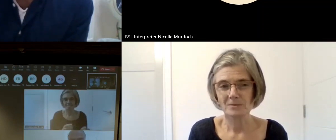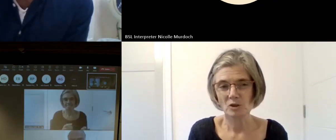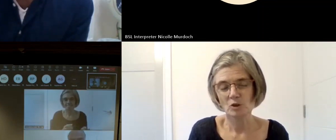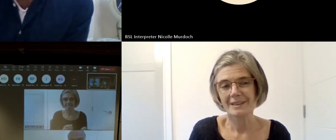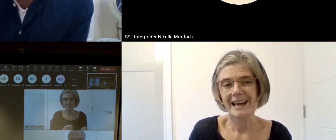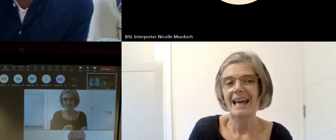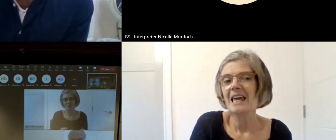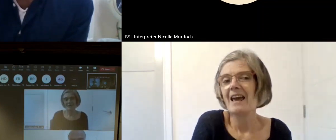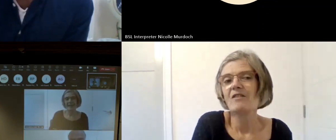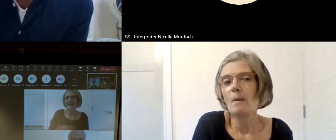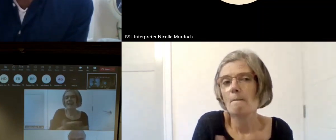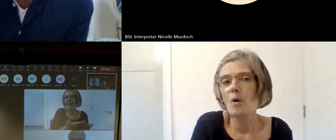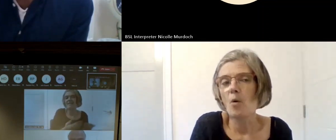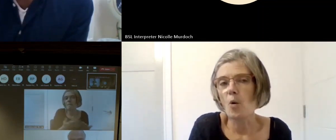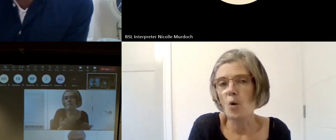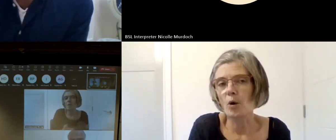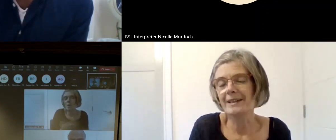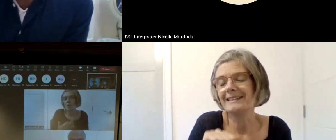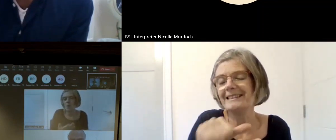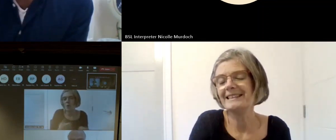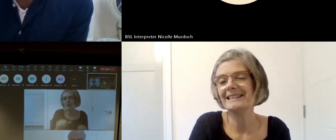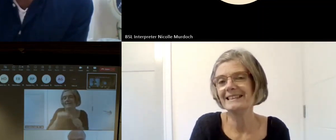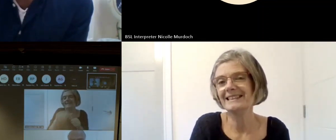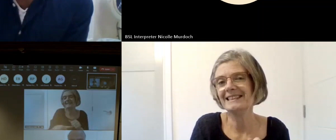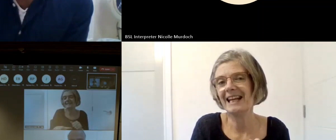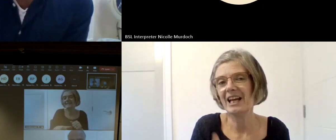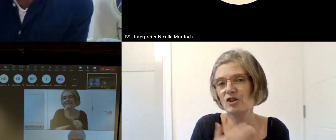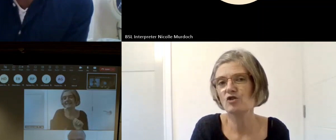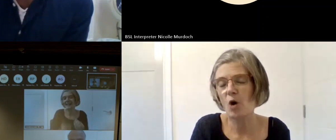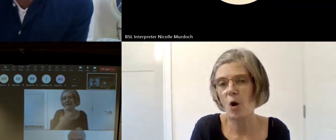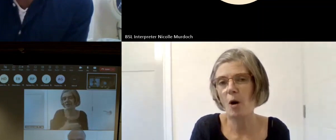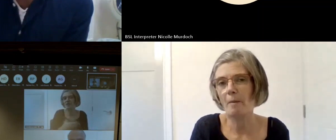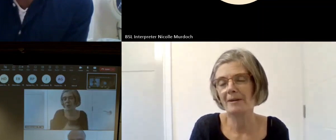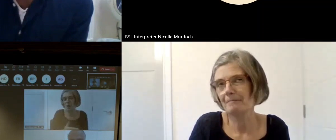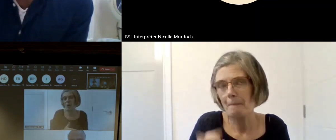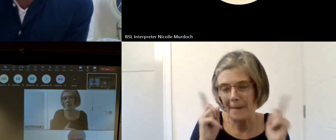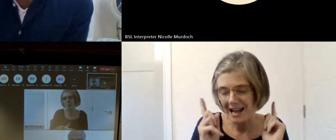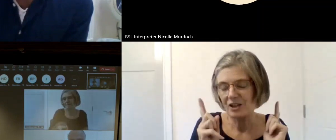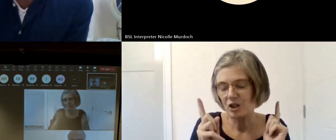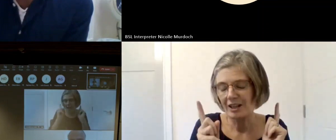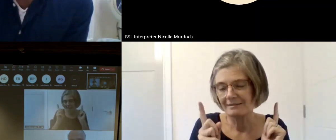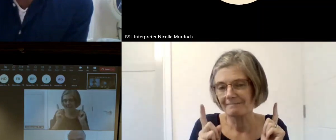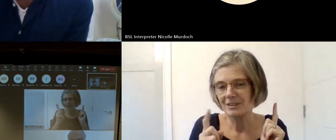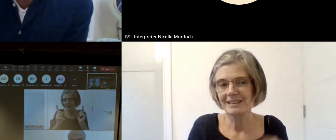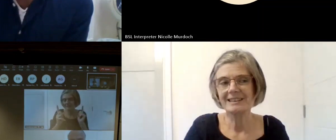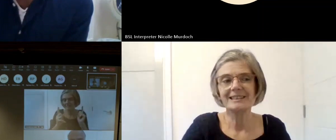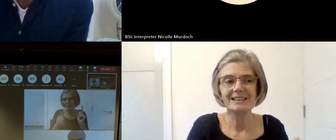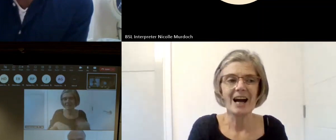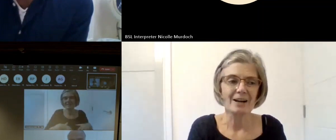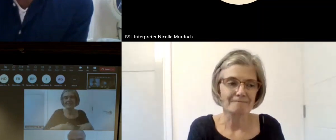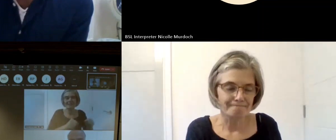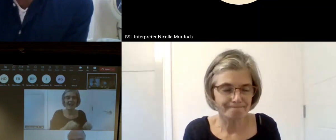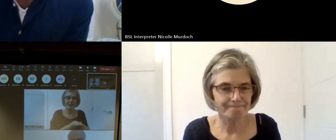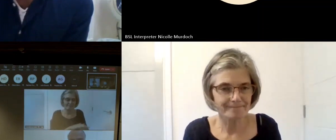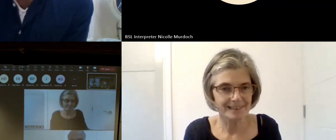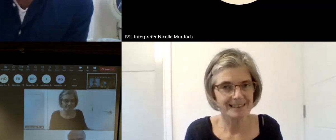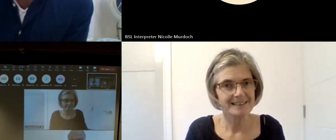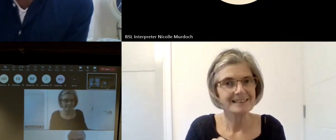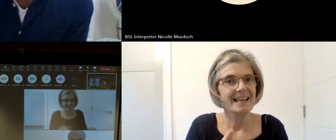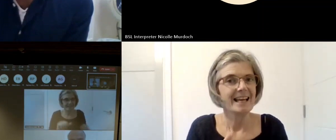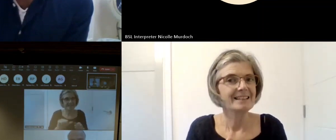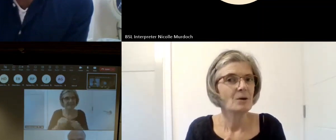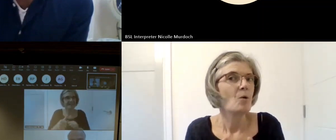likely to get the next job if they caned be a manager and4 it's actually real thinga yeah